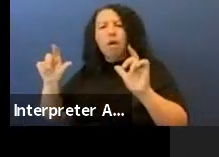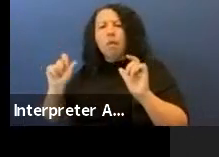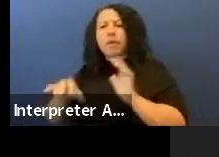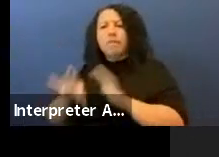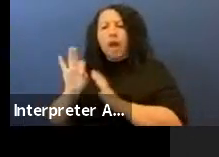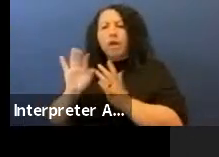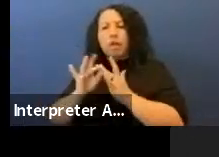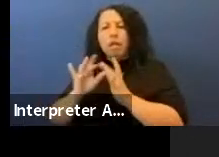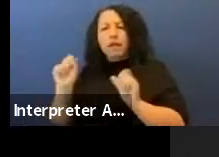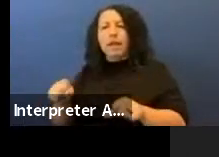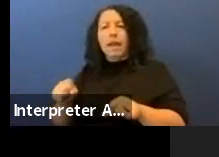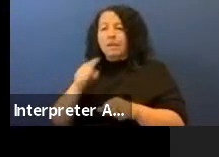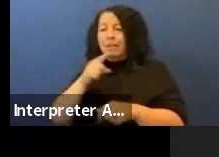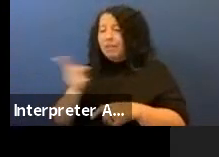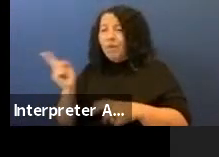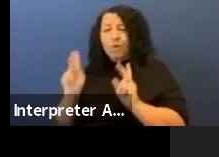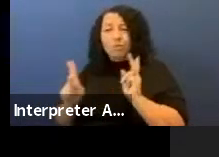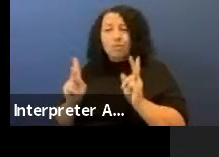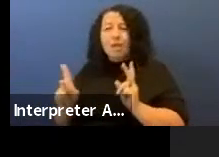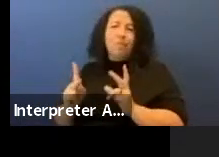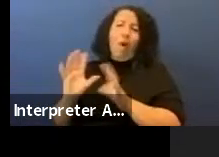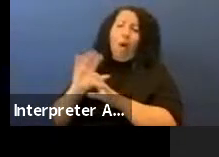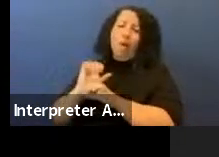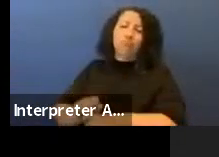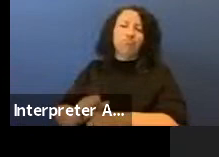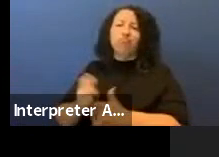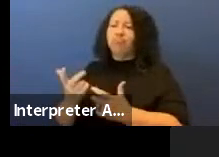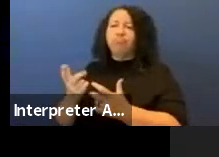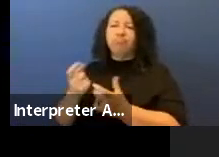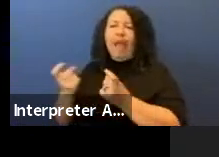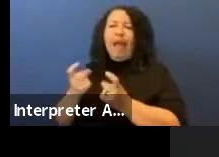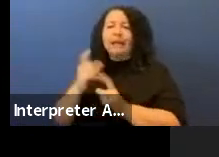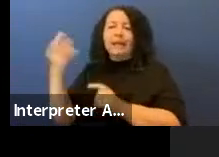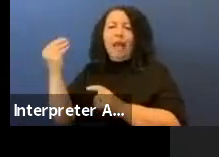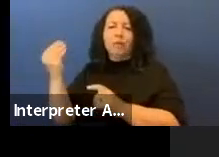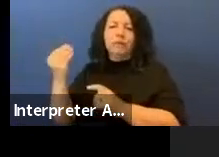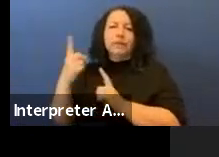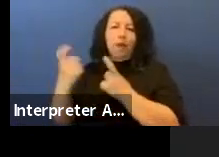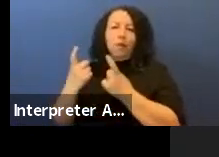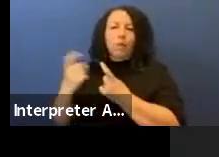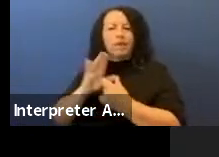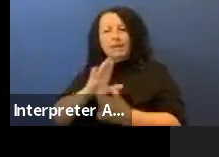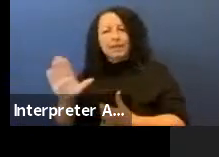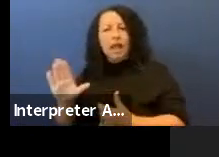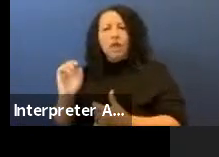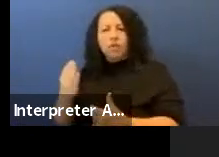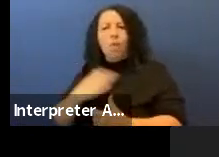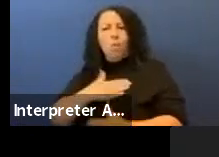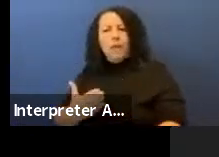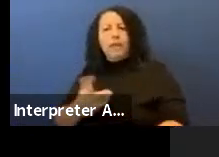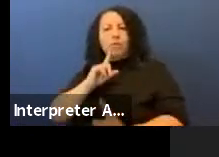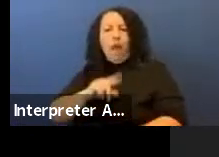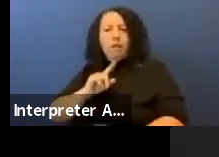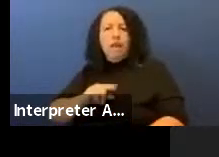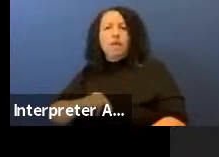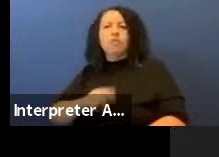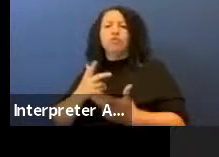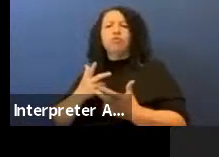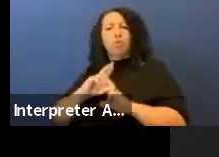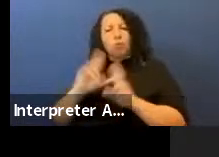are used to taking outside questions, that is their job and they are willing to do that and often just realistically I know